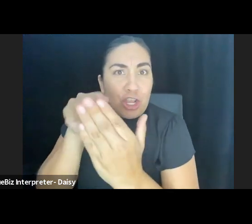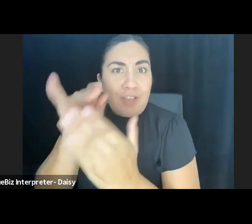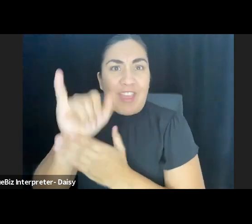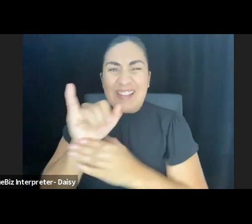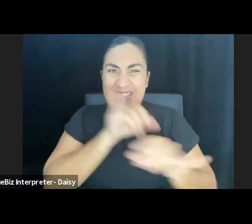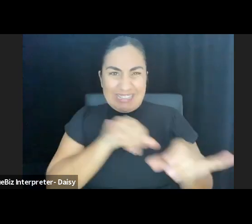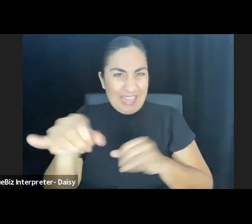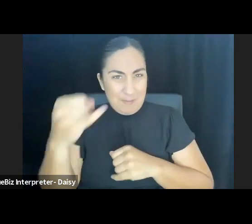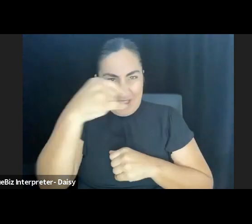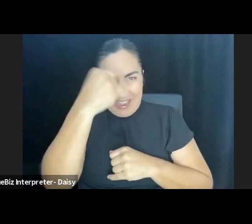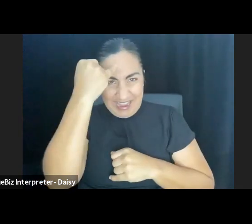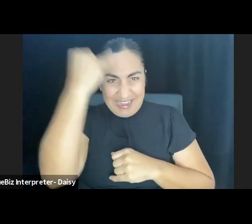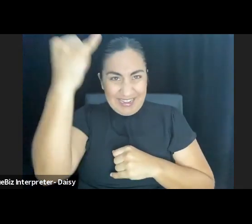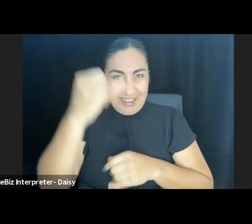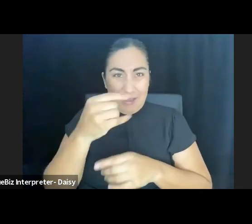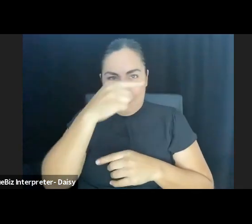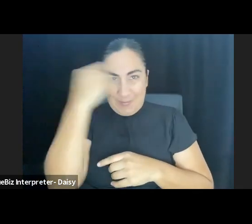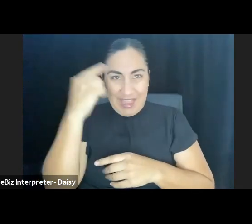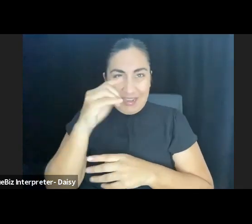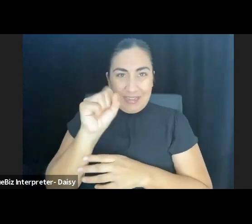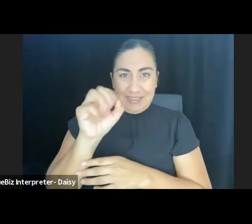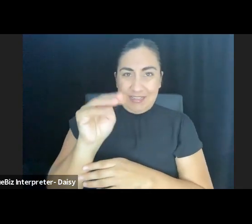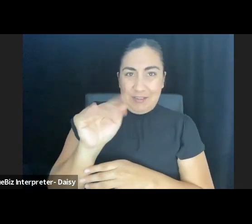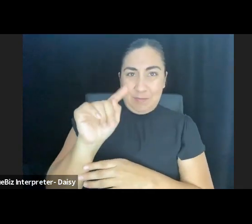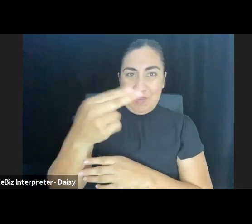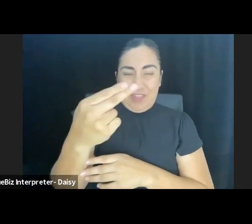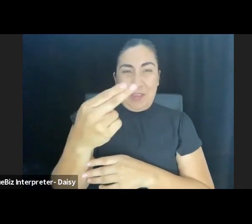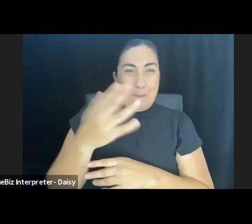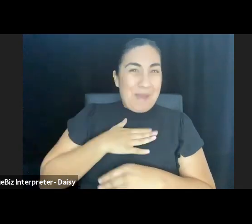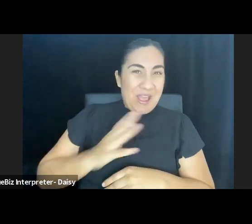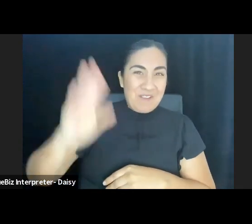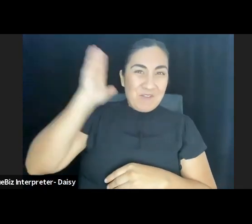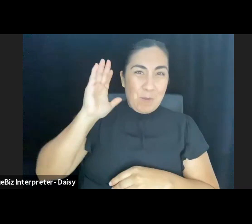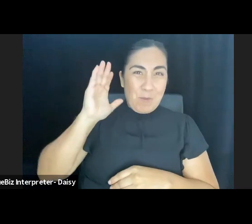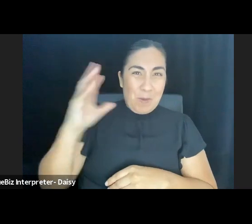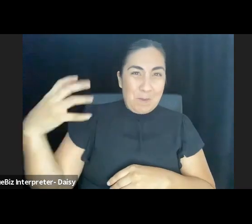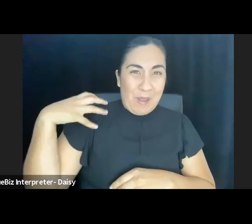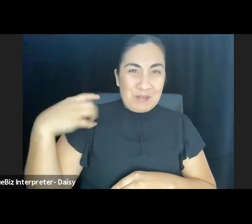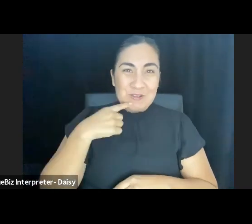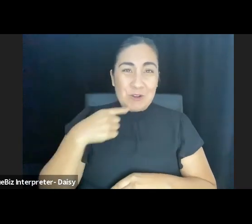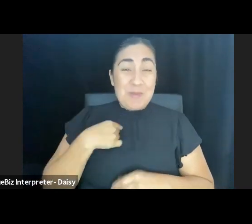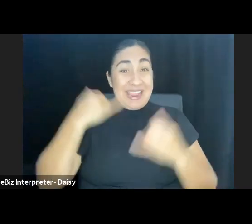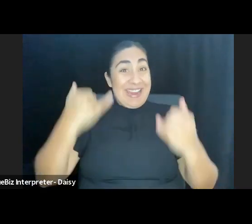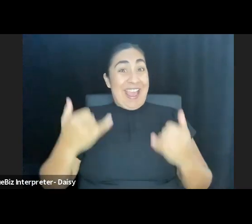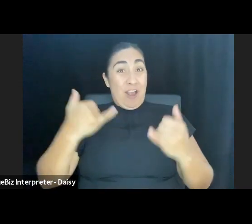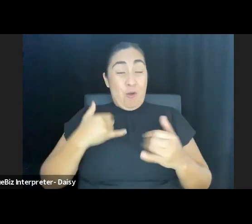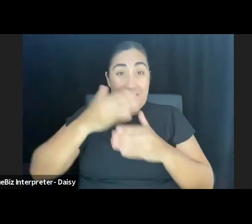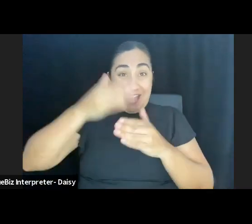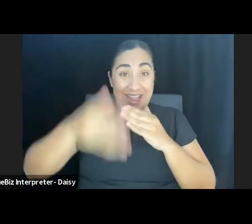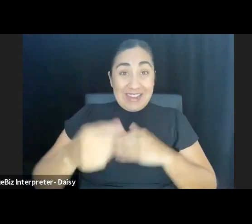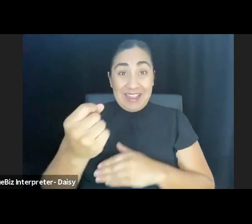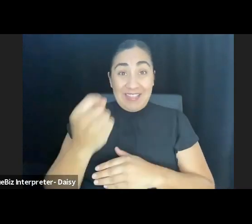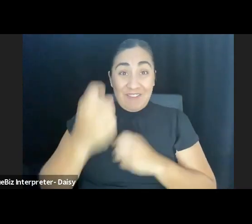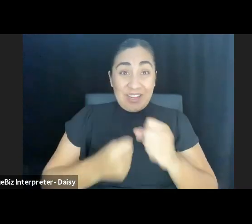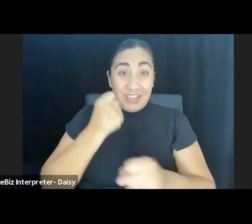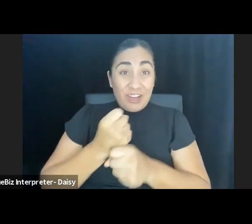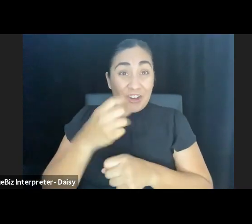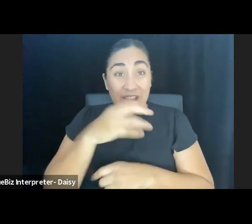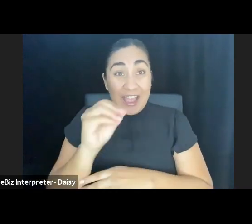a former boss of mine once told me. And here I am, coming to the end of my 11th year in the industry and on the third day of the ninth month